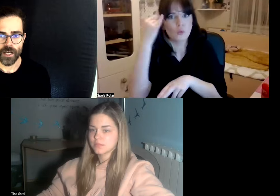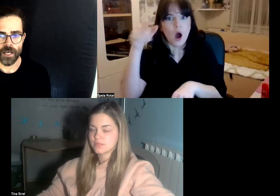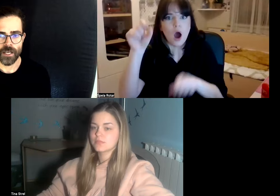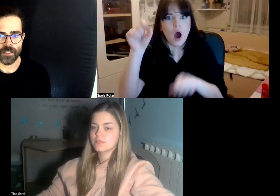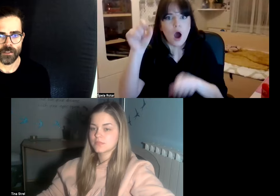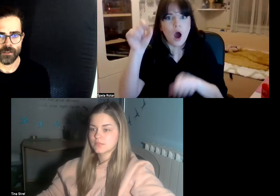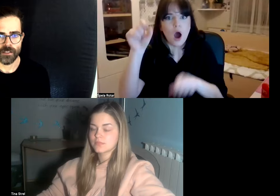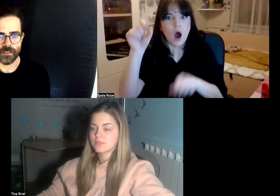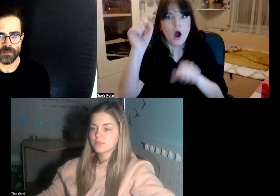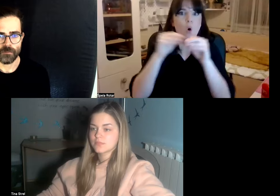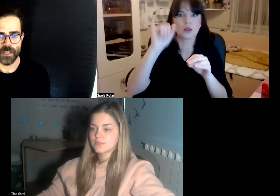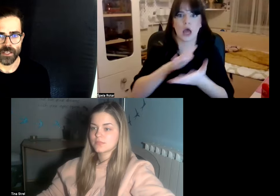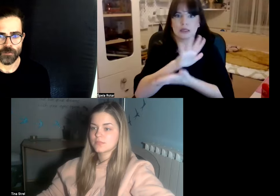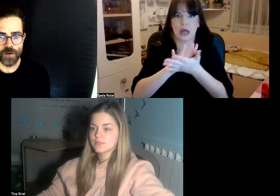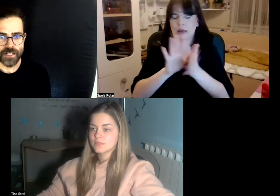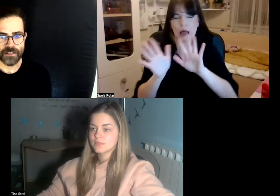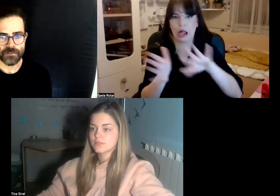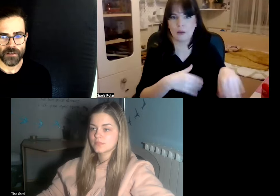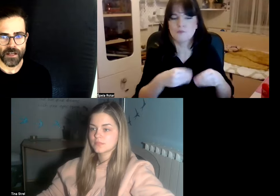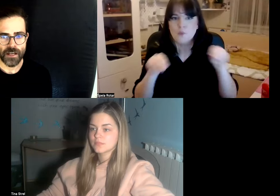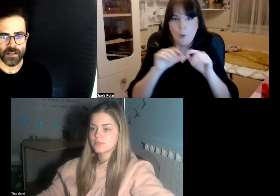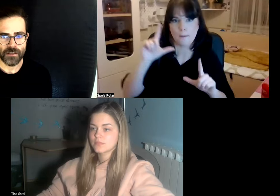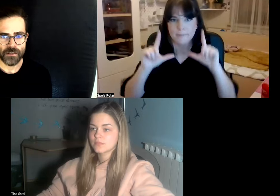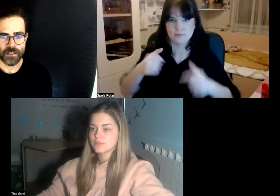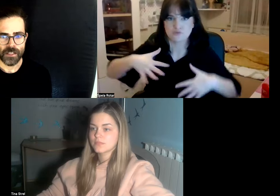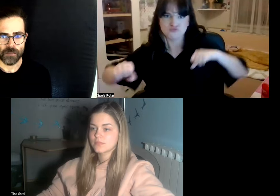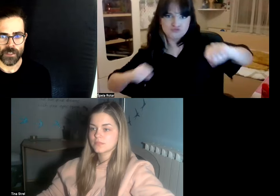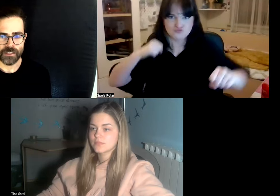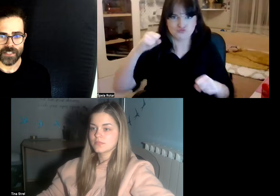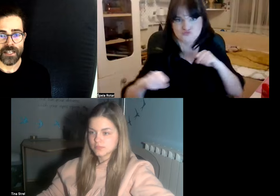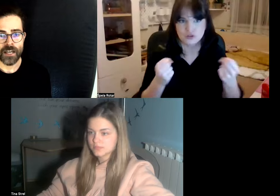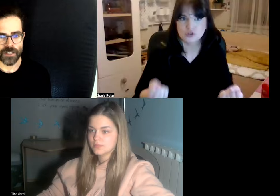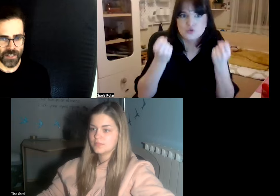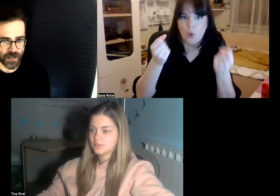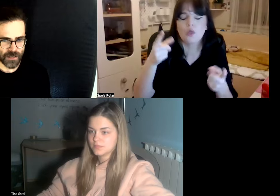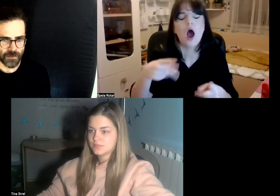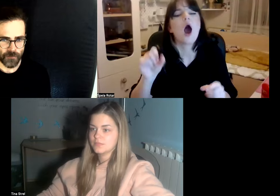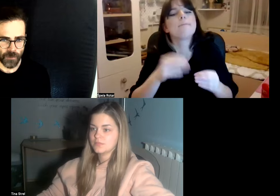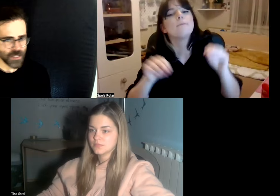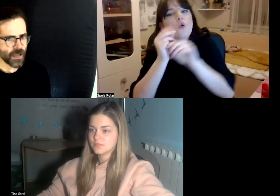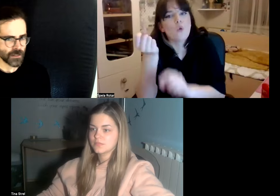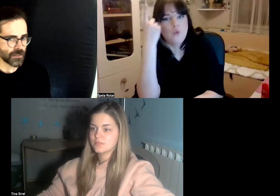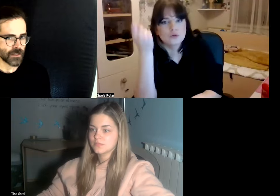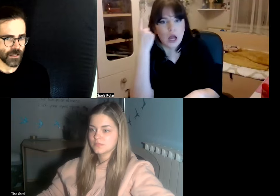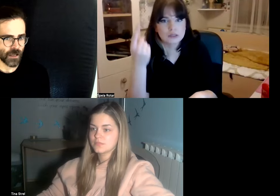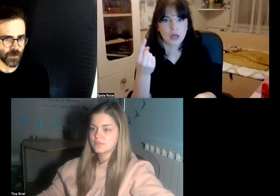and be unexpressive and I mean sign language is high besides sign language